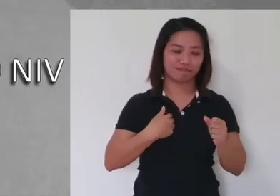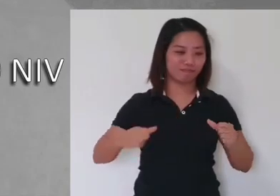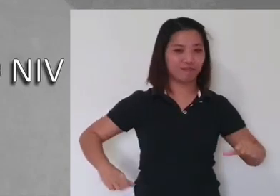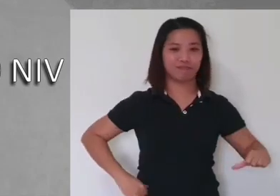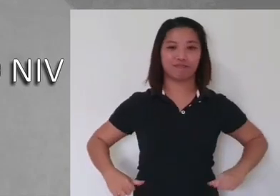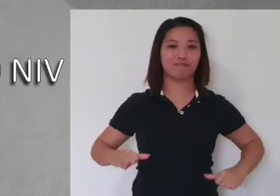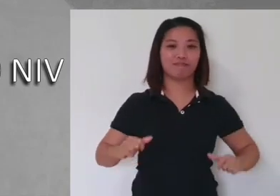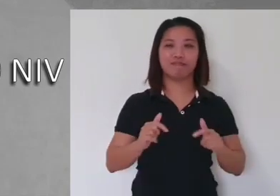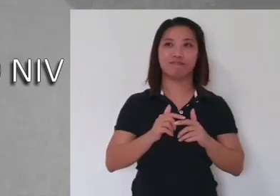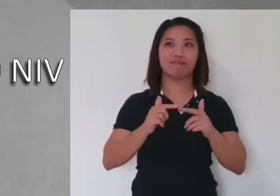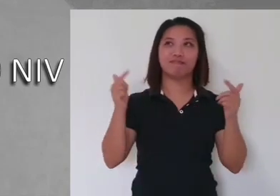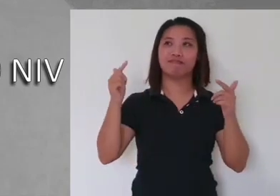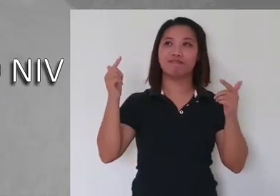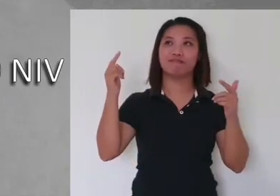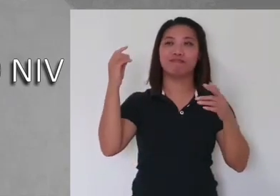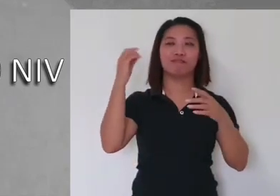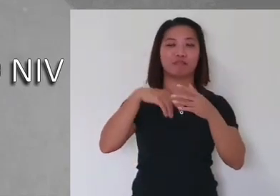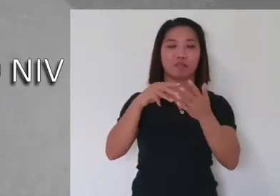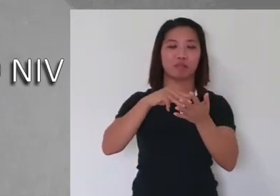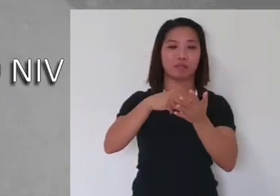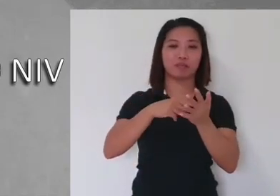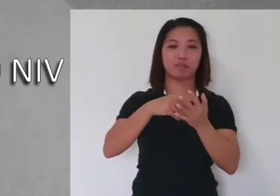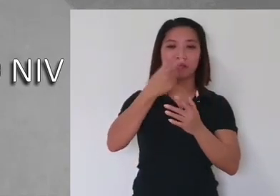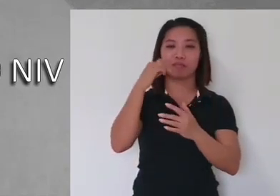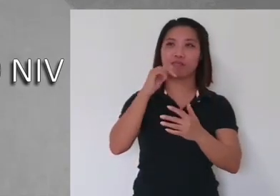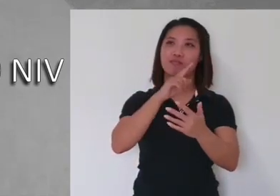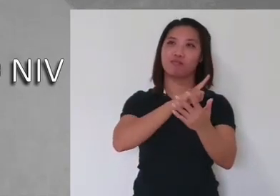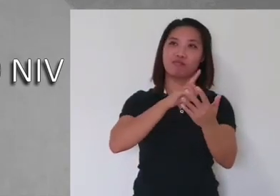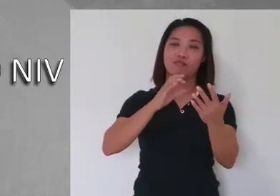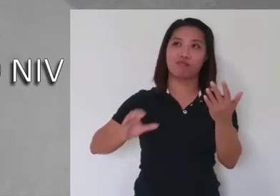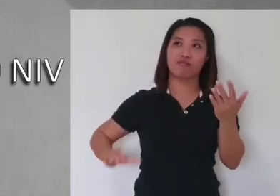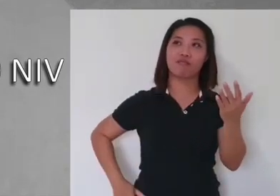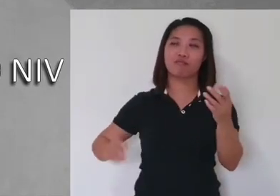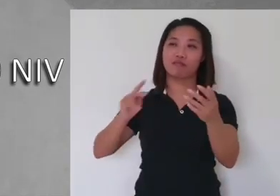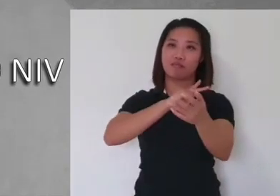gladly about my weaknesses, so that Christ's power may rest on me...